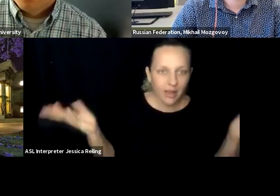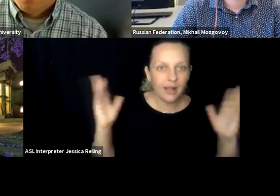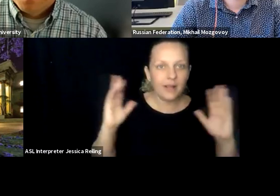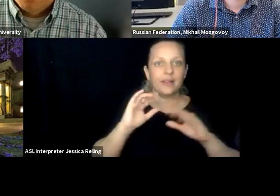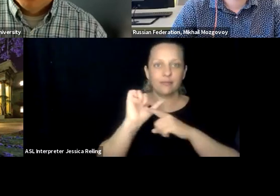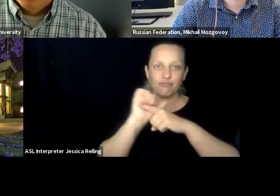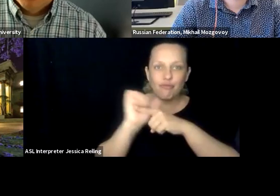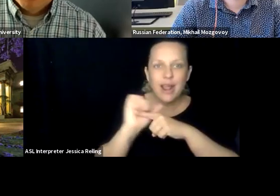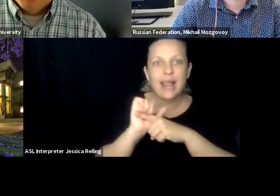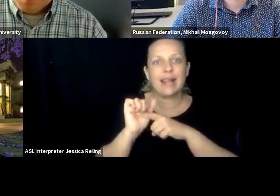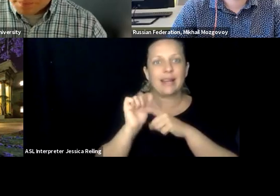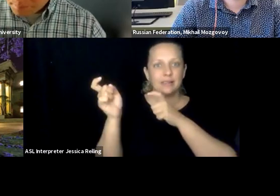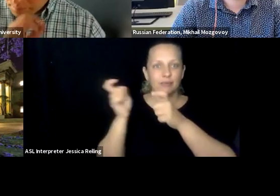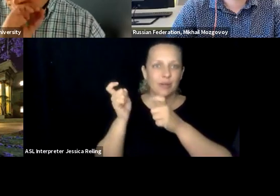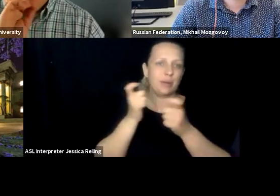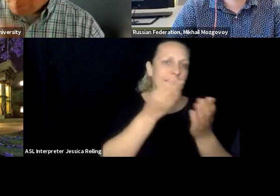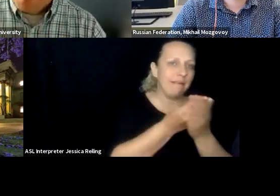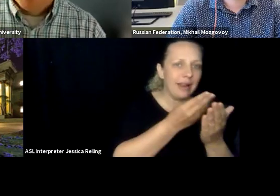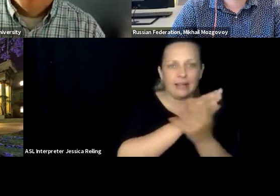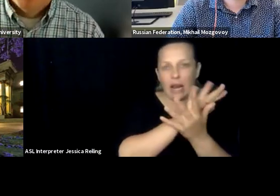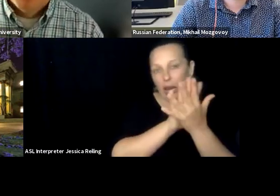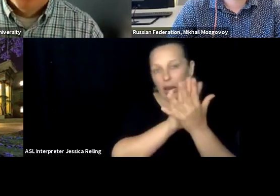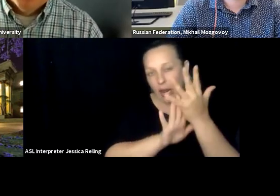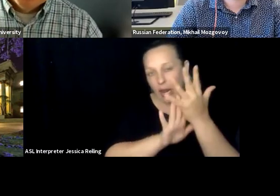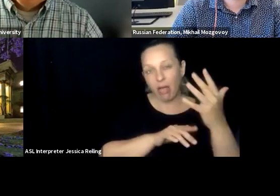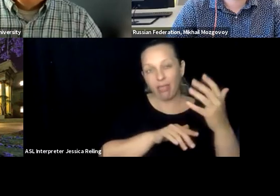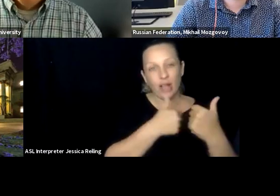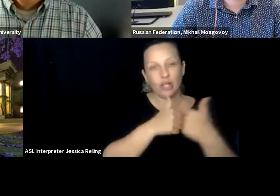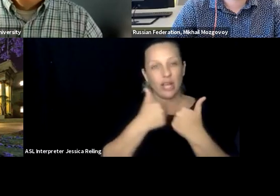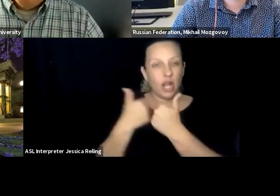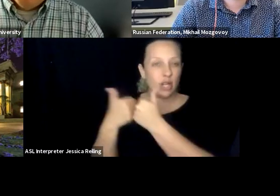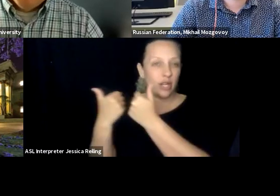industry, issues, procurement issues, educators training,